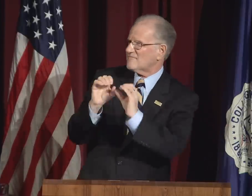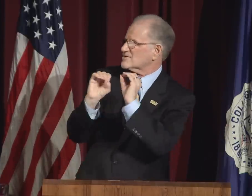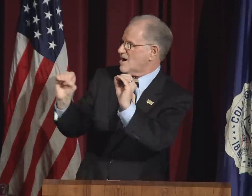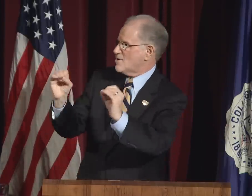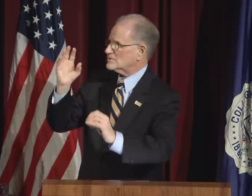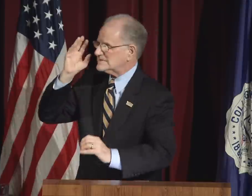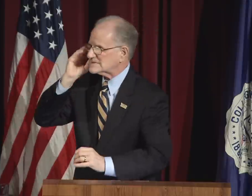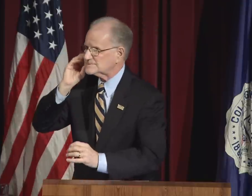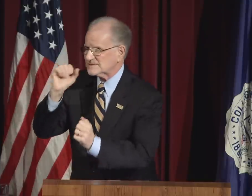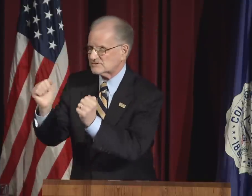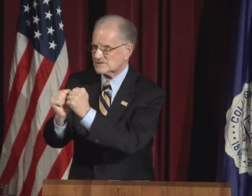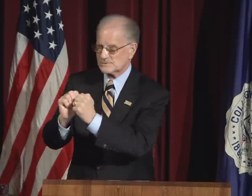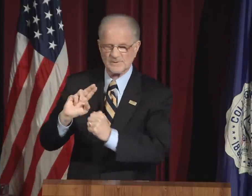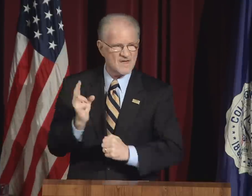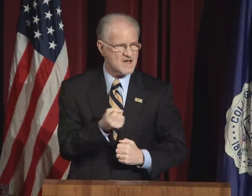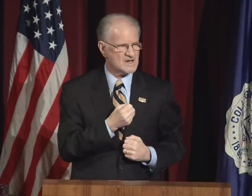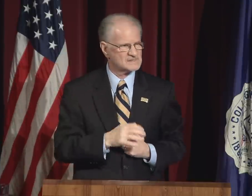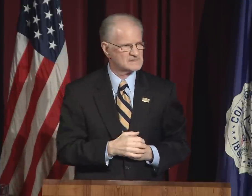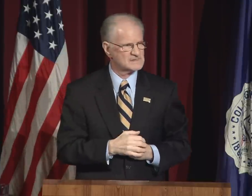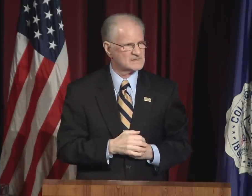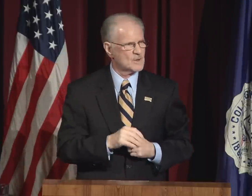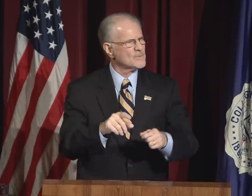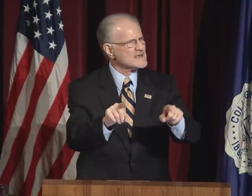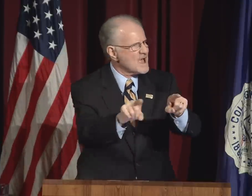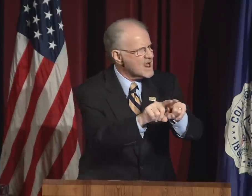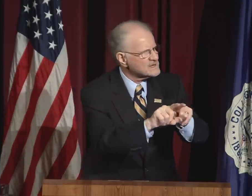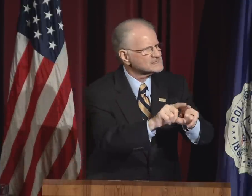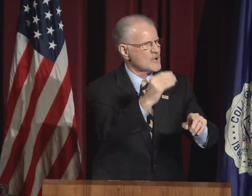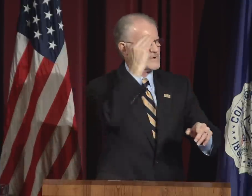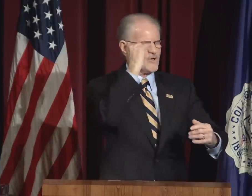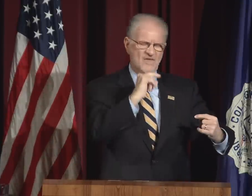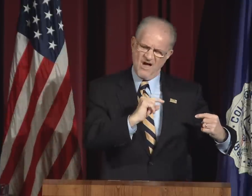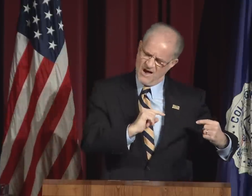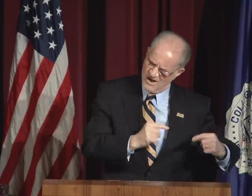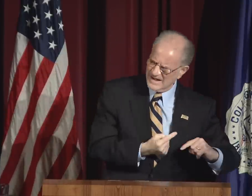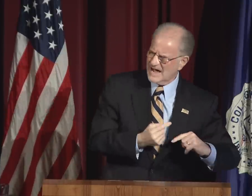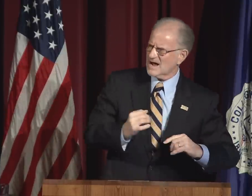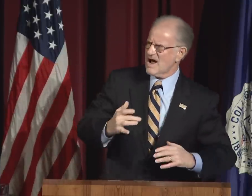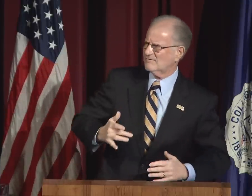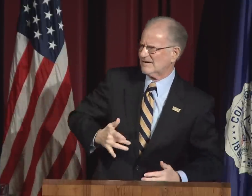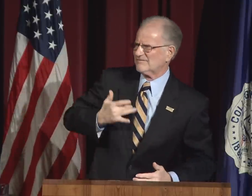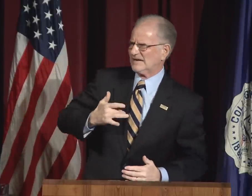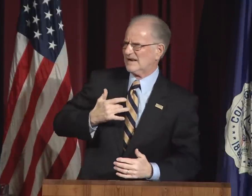to share our worlds with those who have no experience with us.